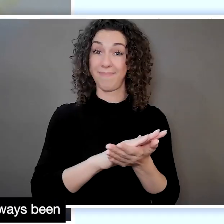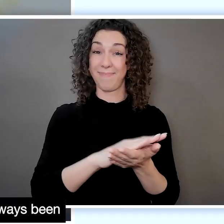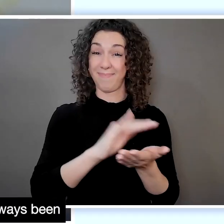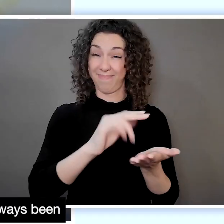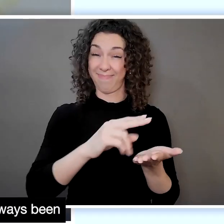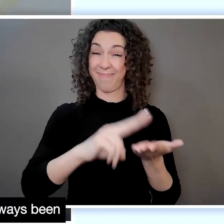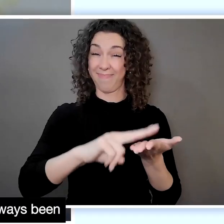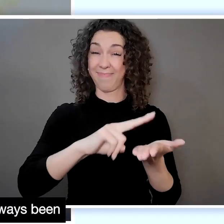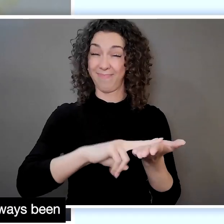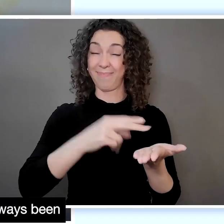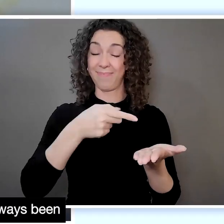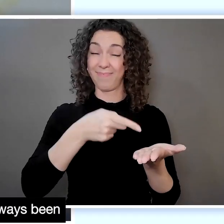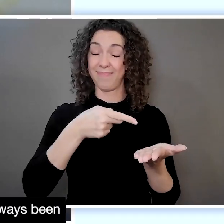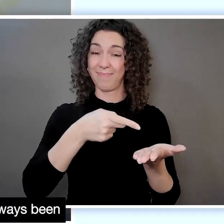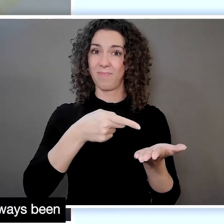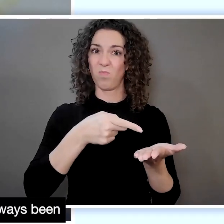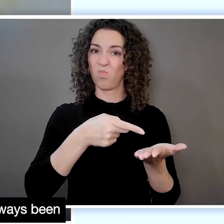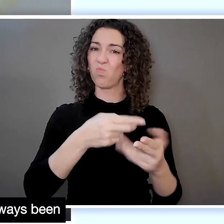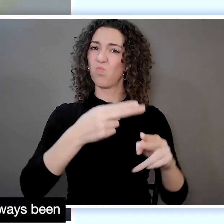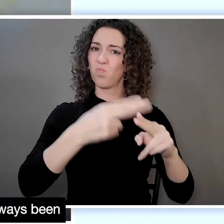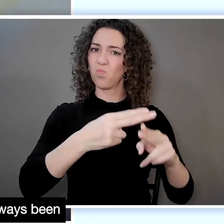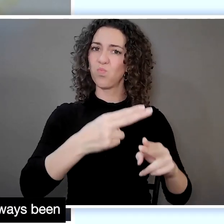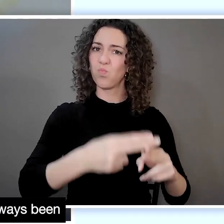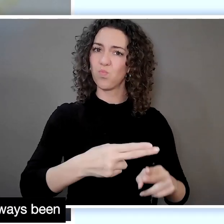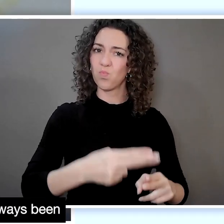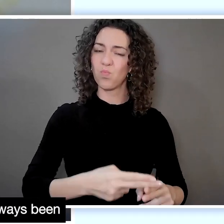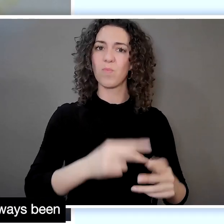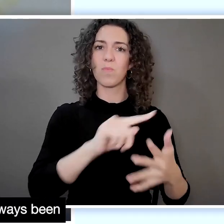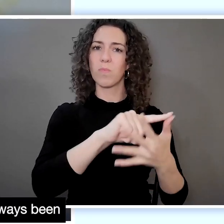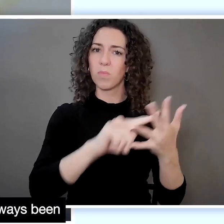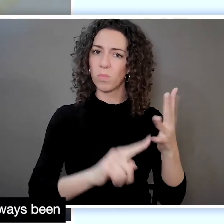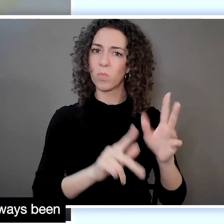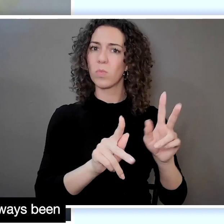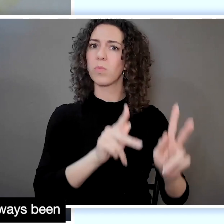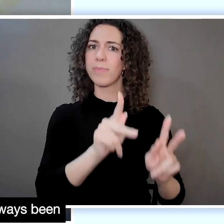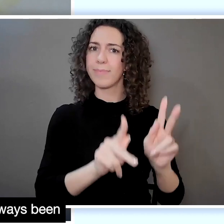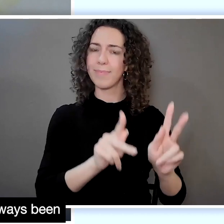The people that are in my agreement have always been